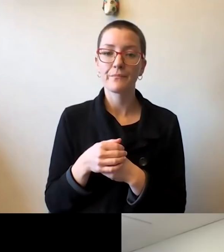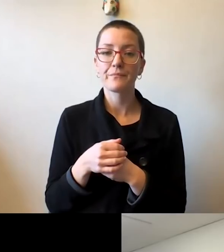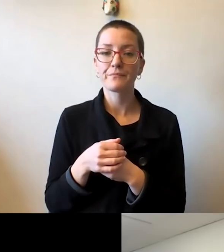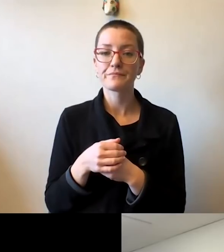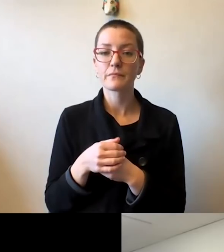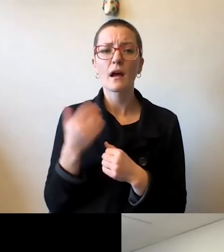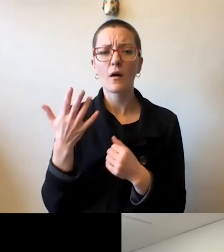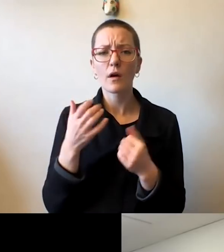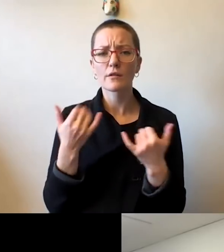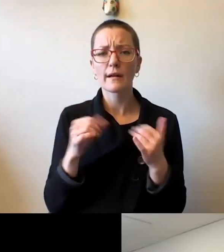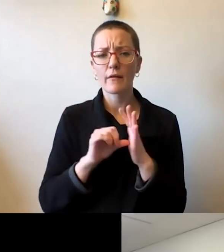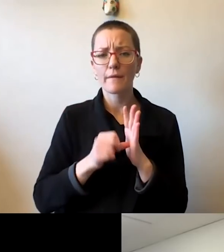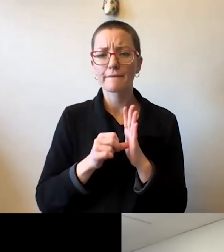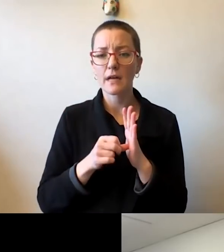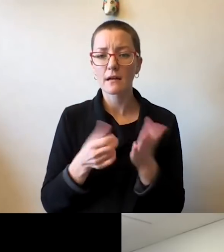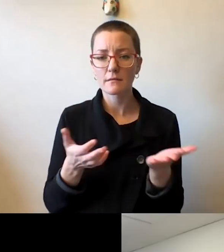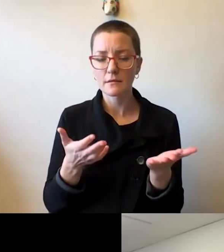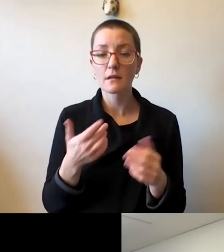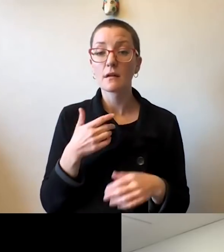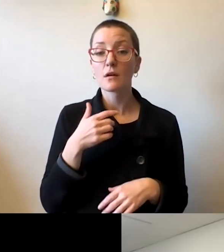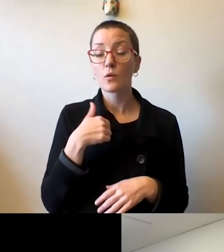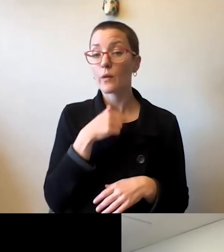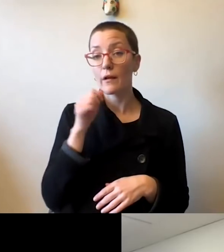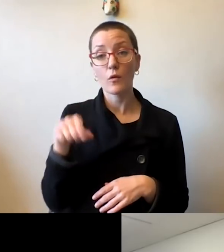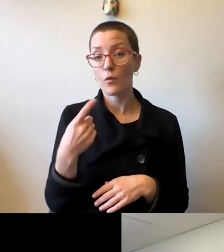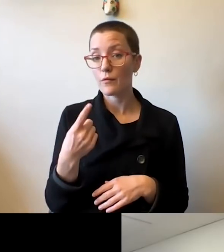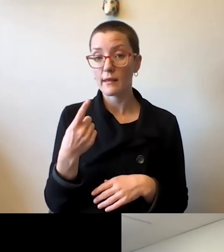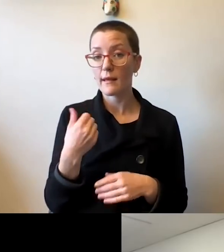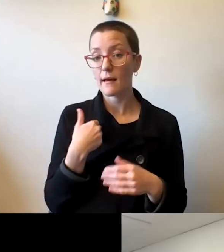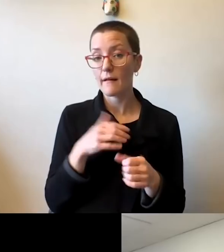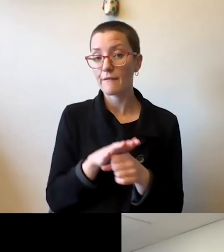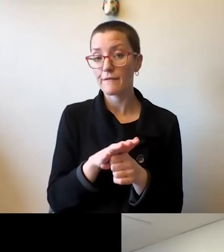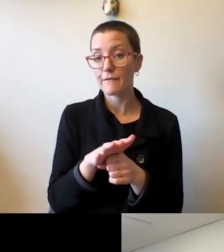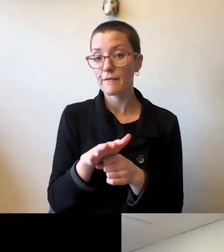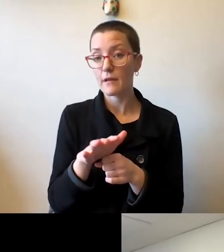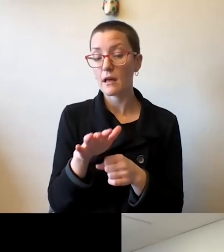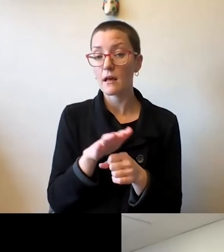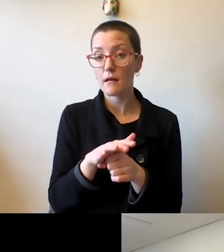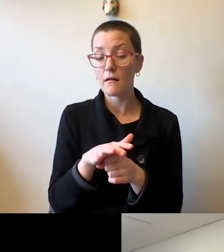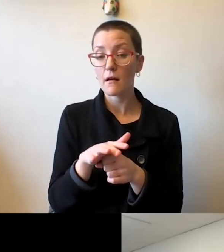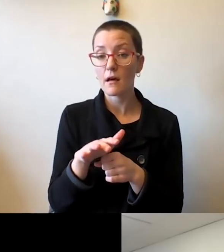that not only do we have enough gradual transition back,